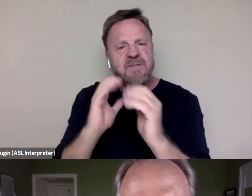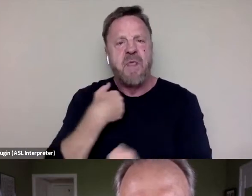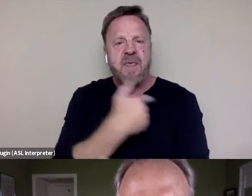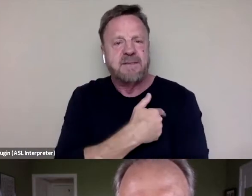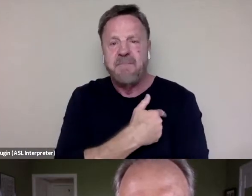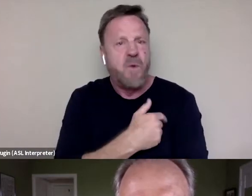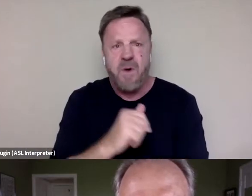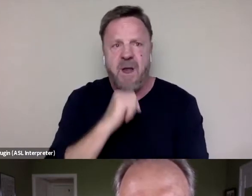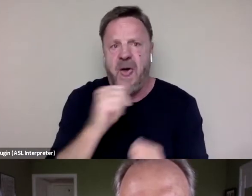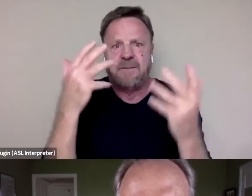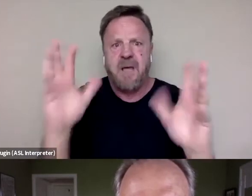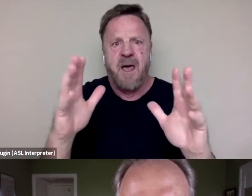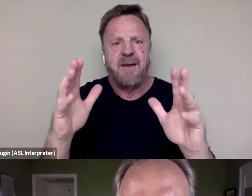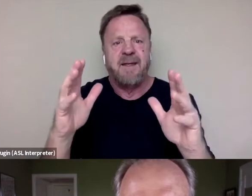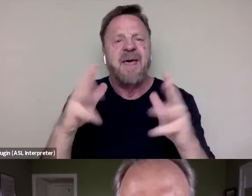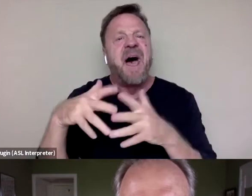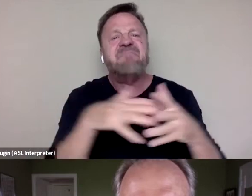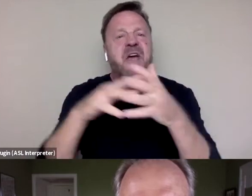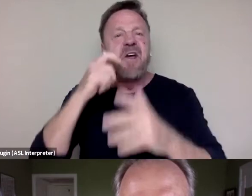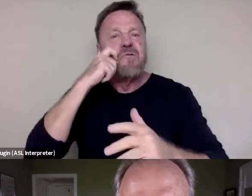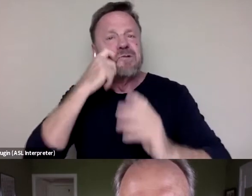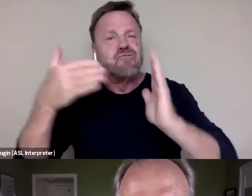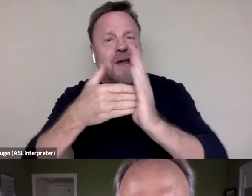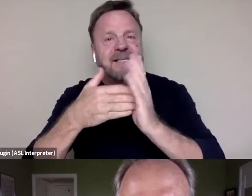America was racist before it was free.